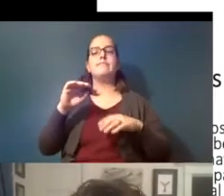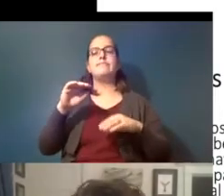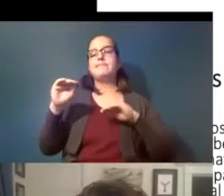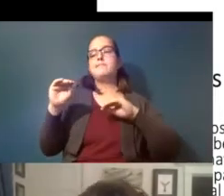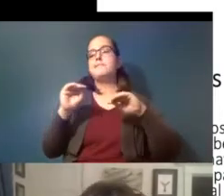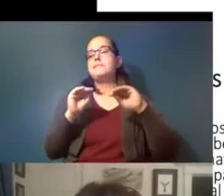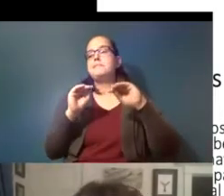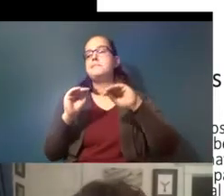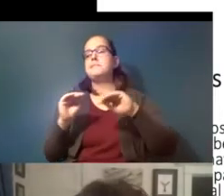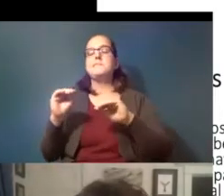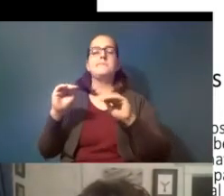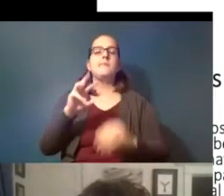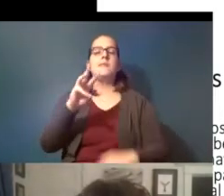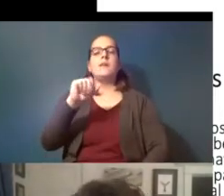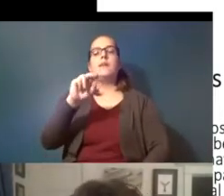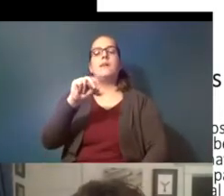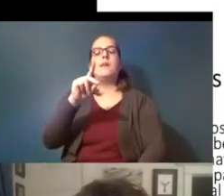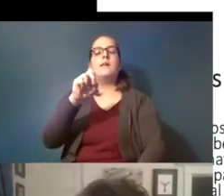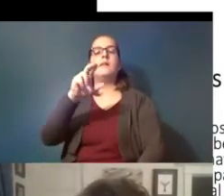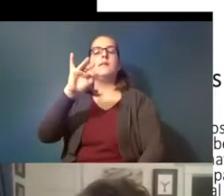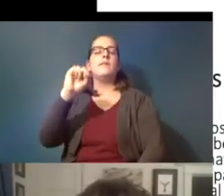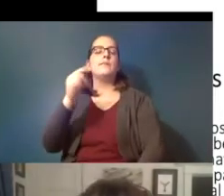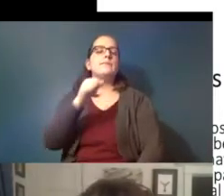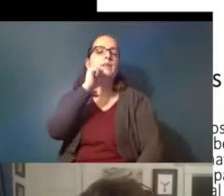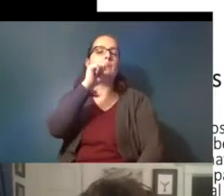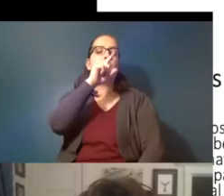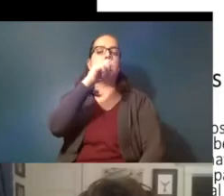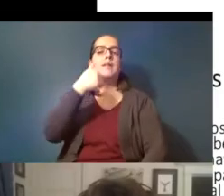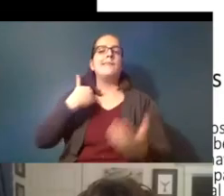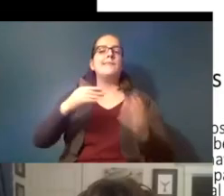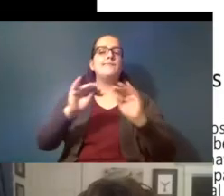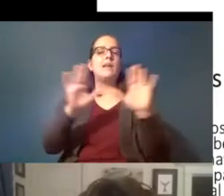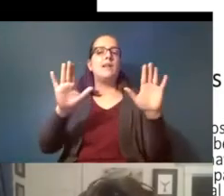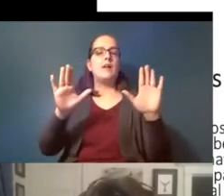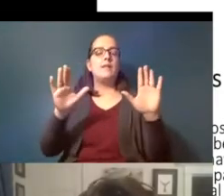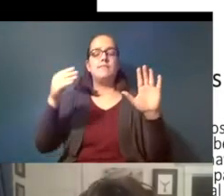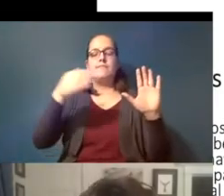know wandering and not really you know having having a clear directionality to their swimming